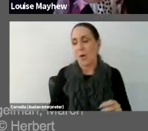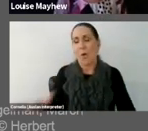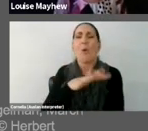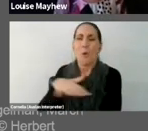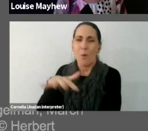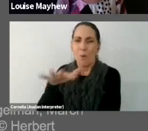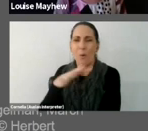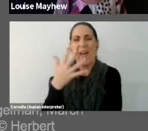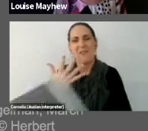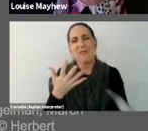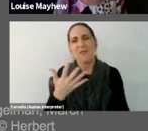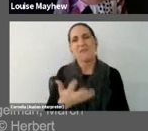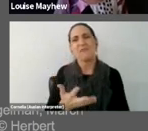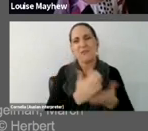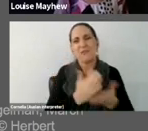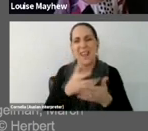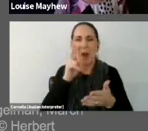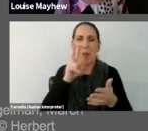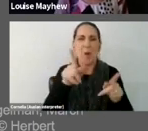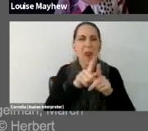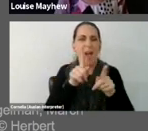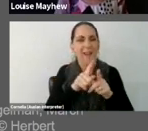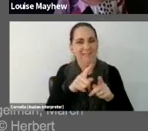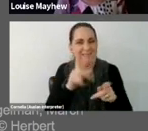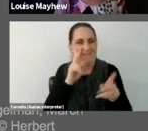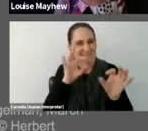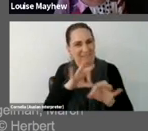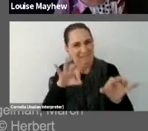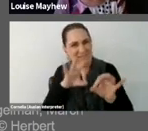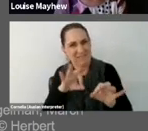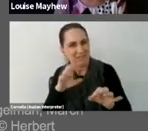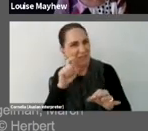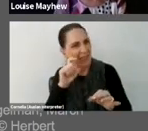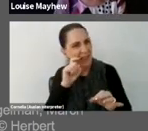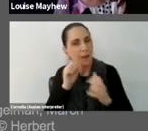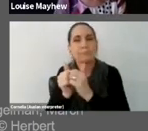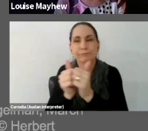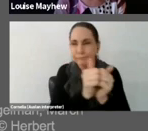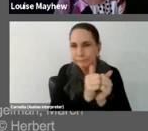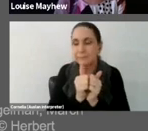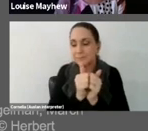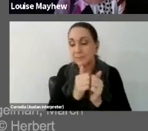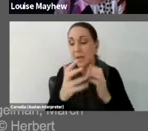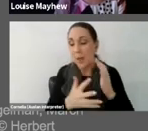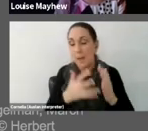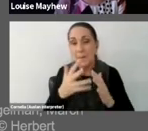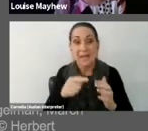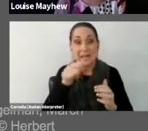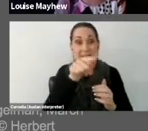camaraderie. Back at the top left we have the leading Australian art critic Donald